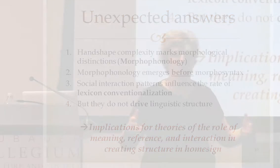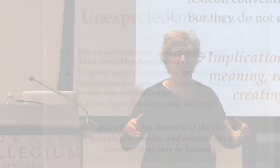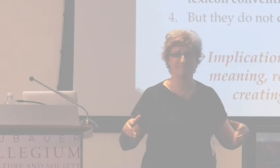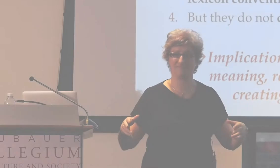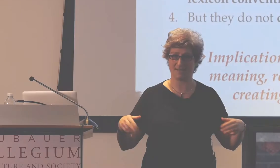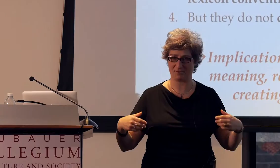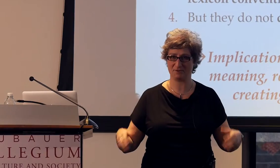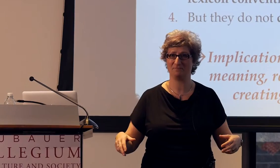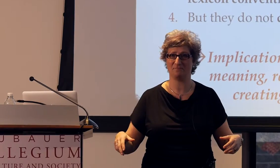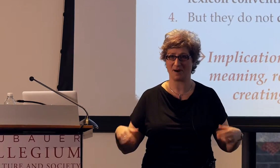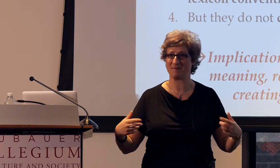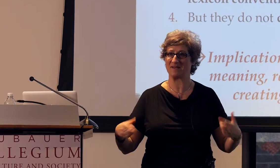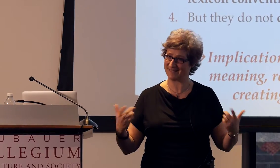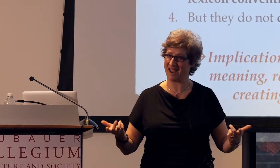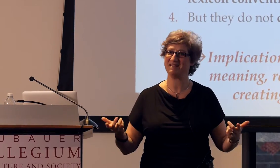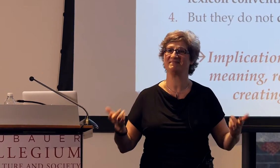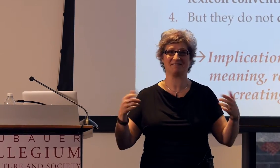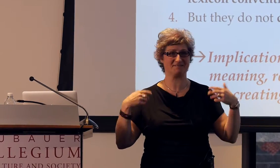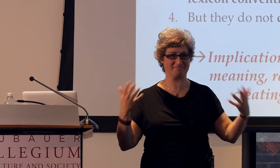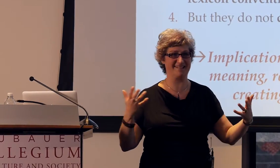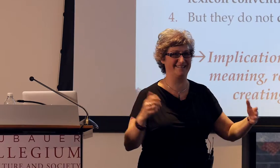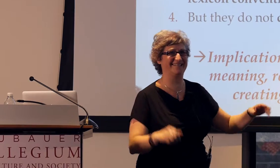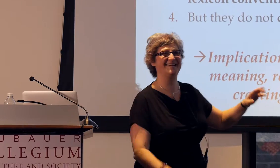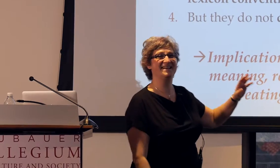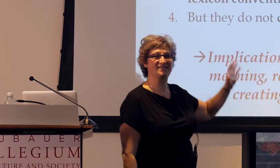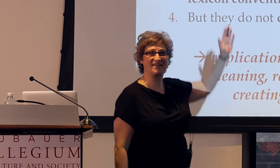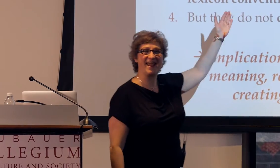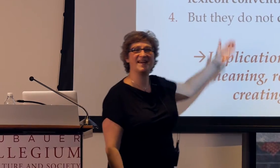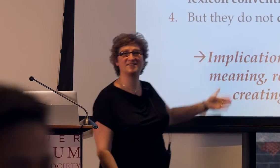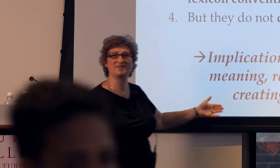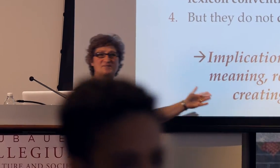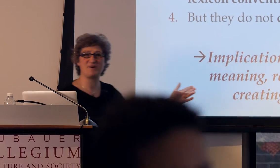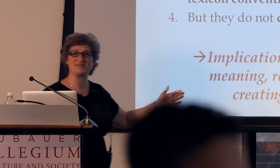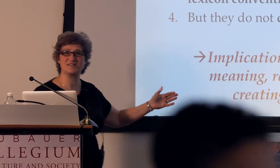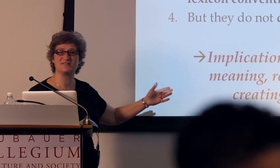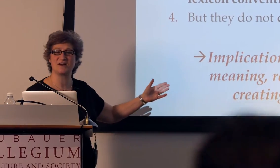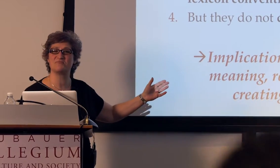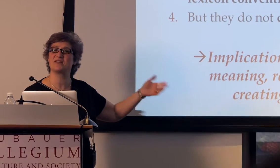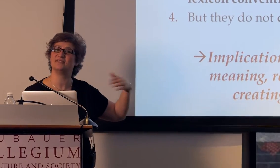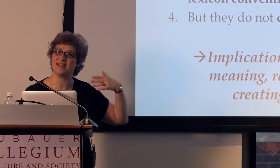before I tell you what I'm going to say. So I'm gonna answer those questions very briefly